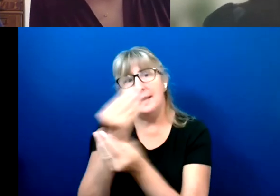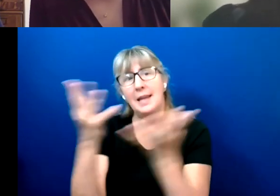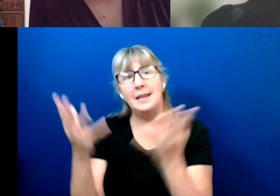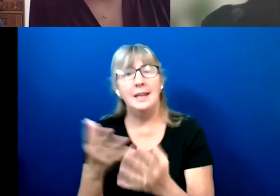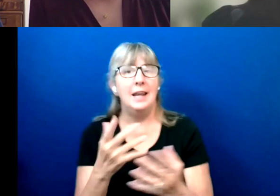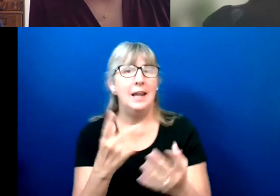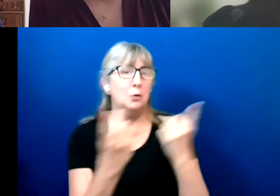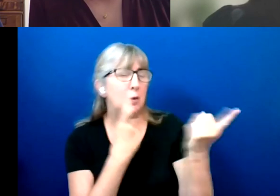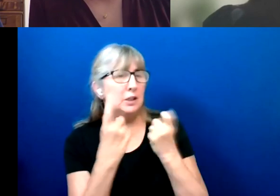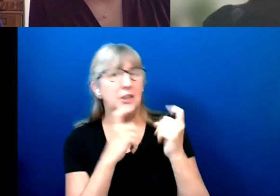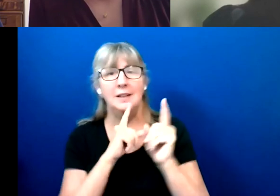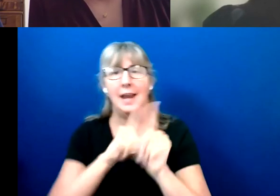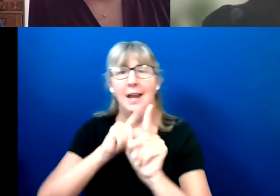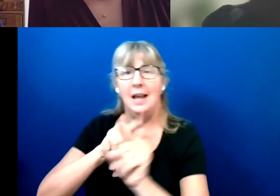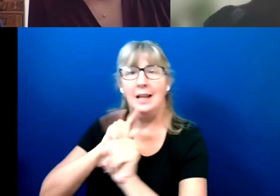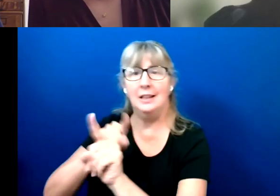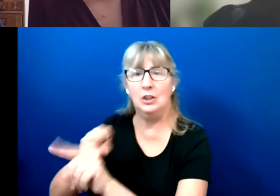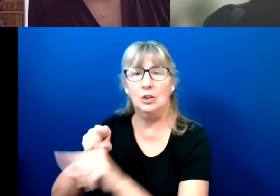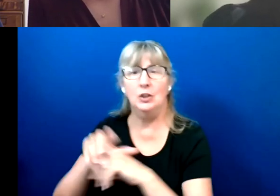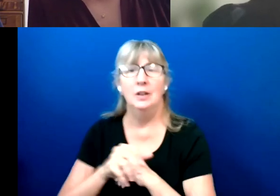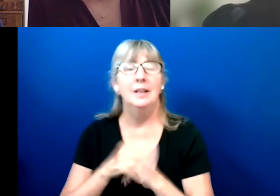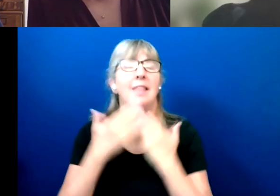these questions. Thank you so much.